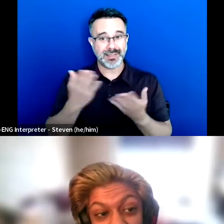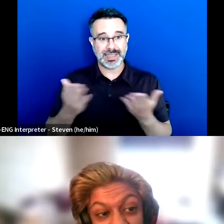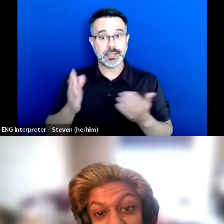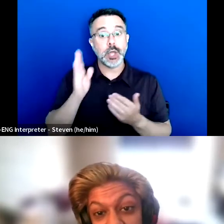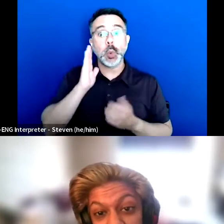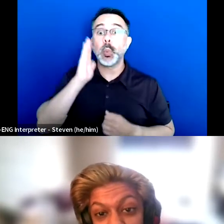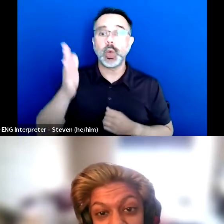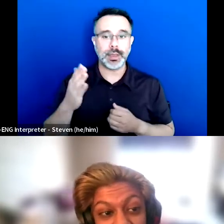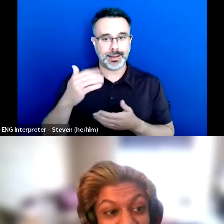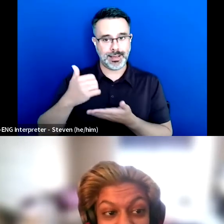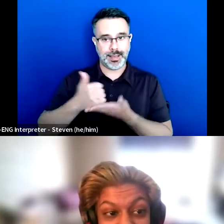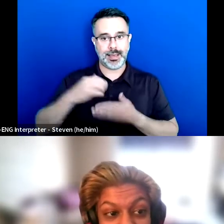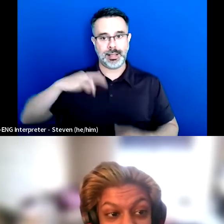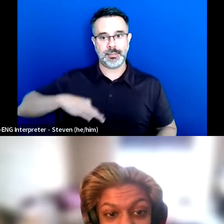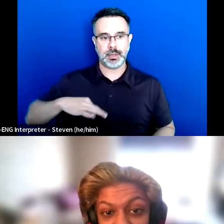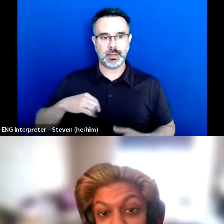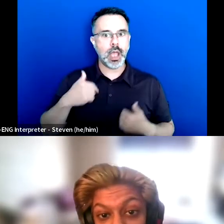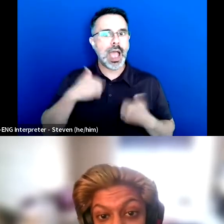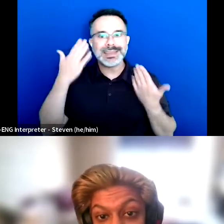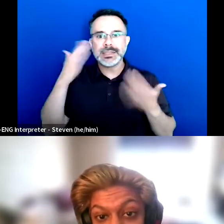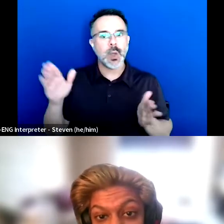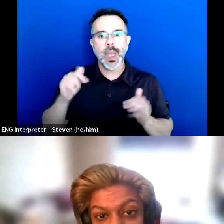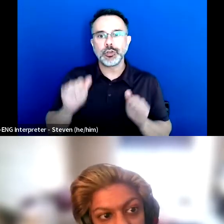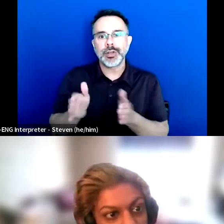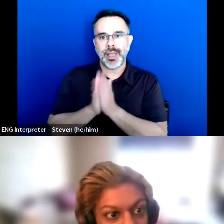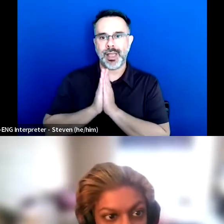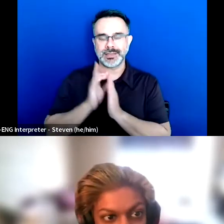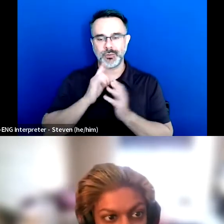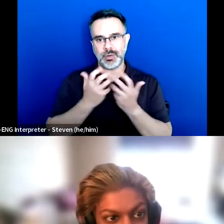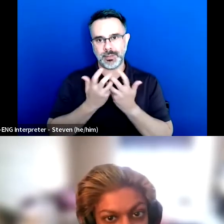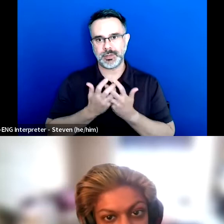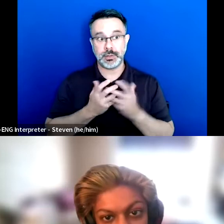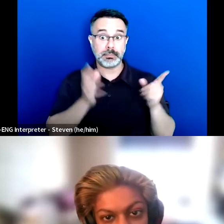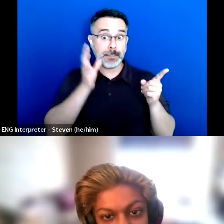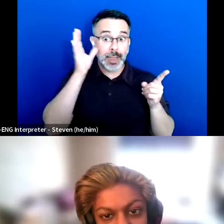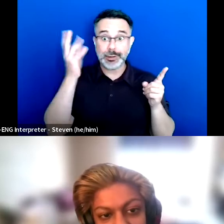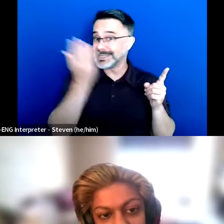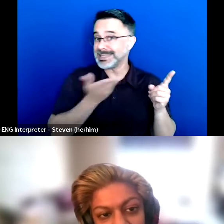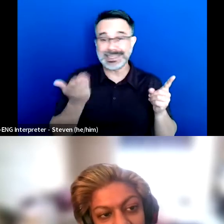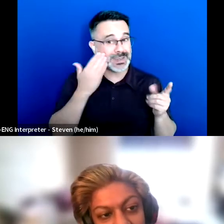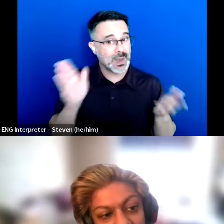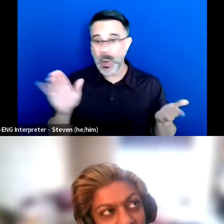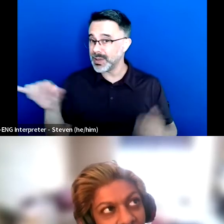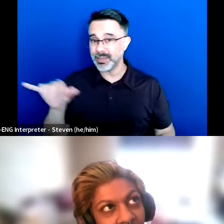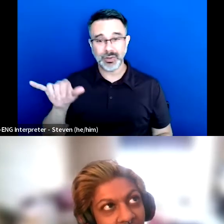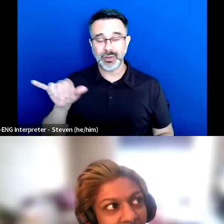I just didn't know that I could ask for those accommodations. My parents didn't know that they could ask.